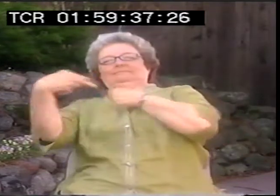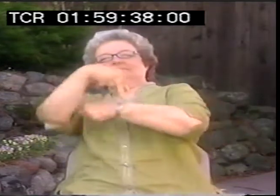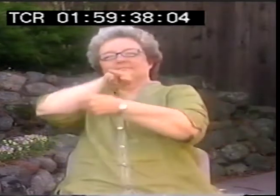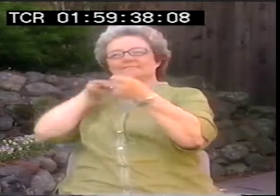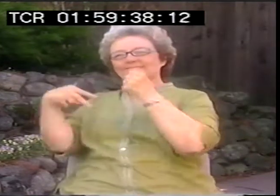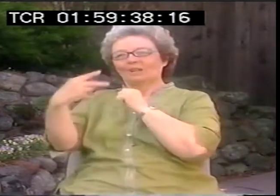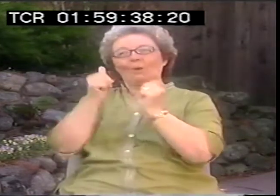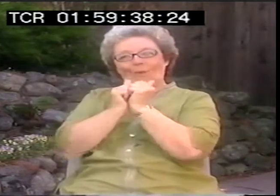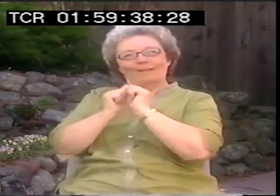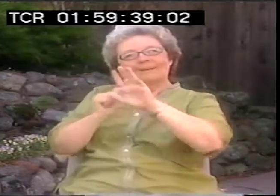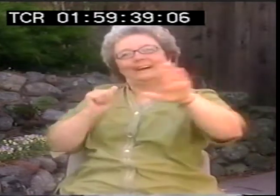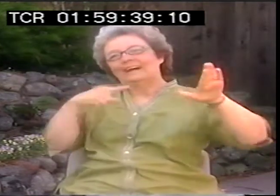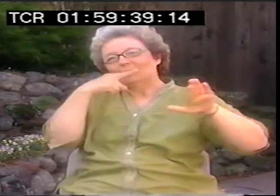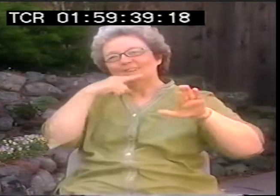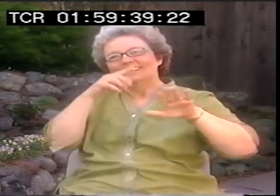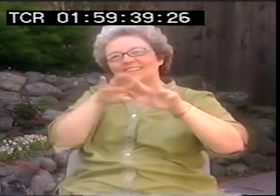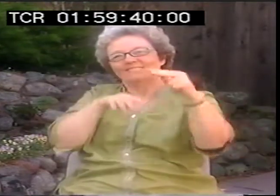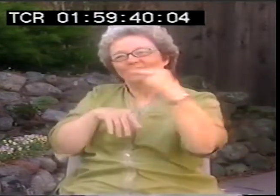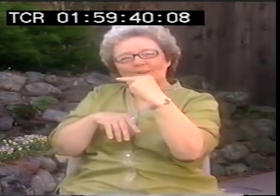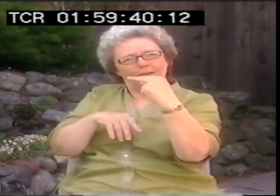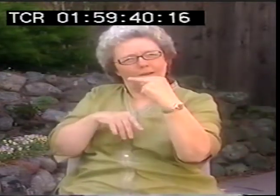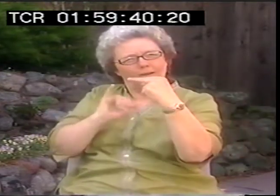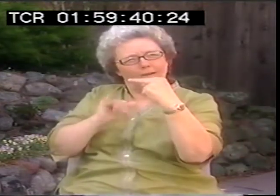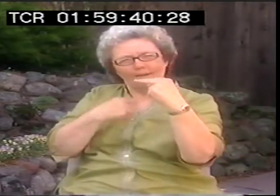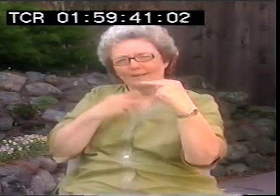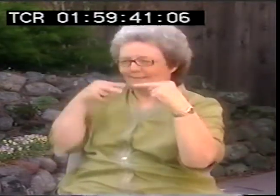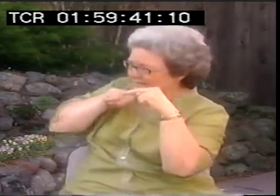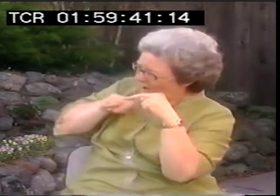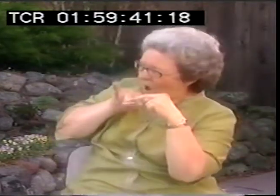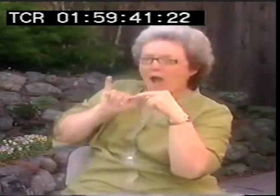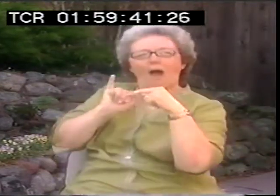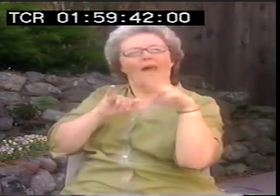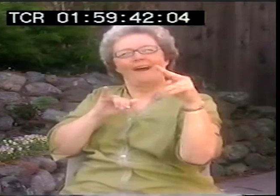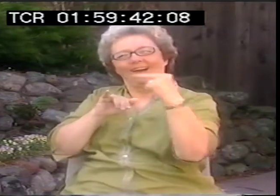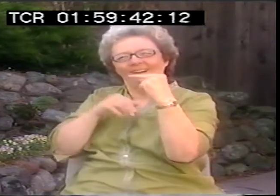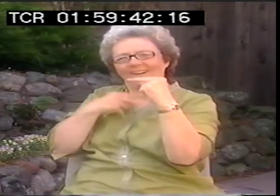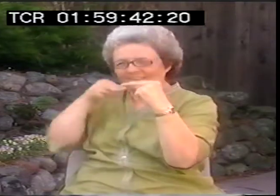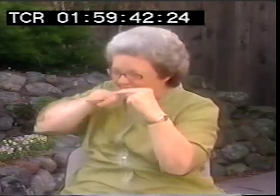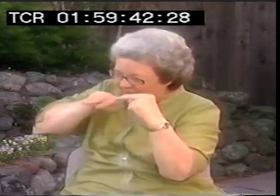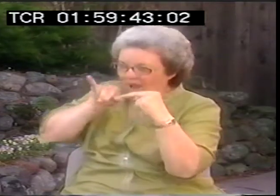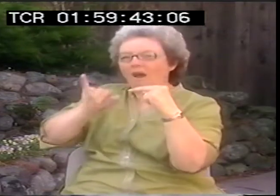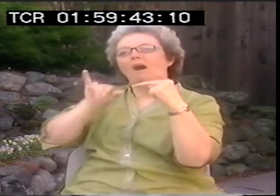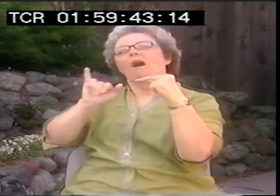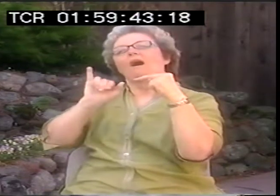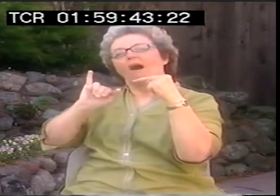I see what I've looked at all around about deafness, and I see how hearing people see us,